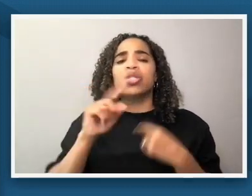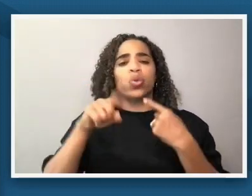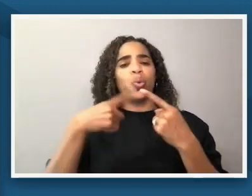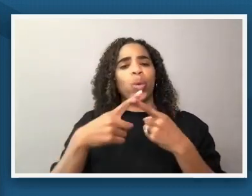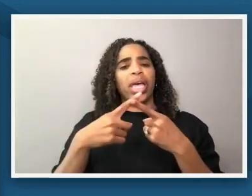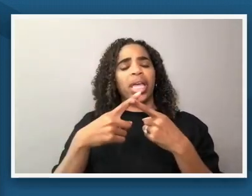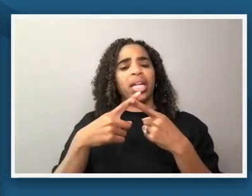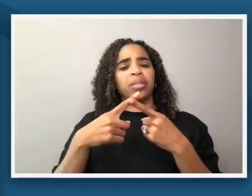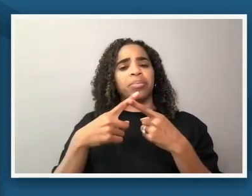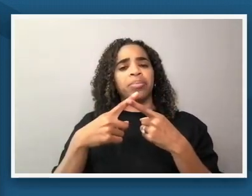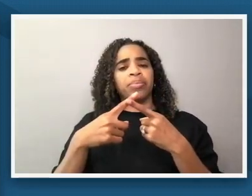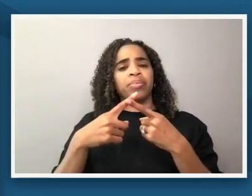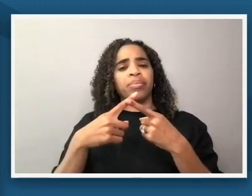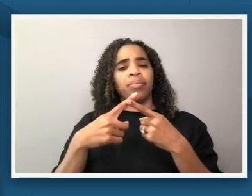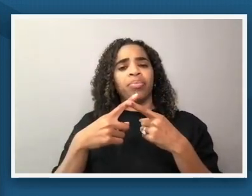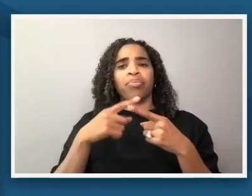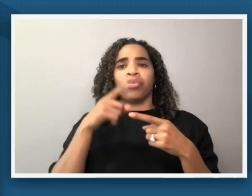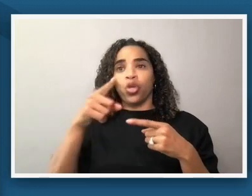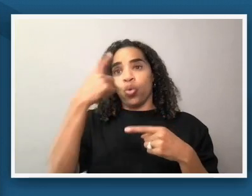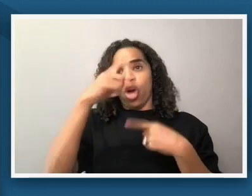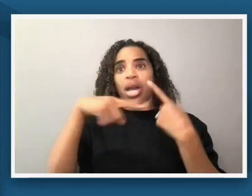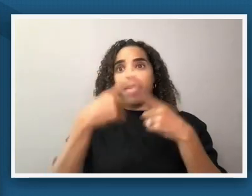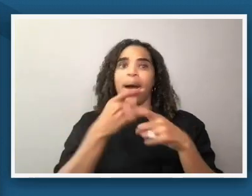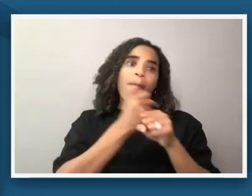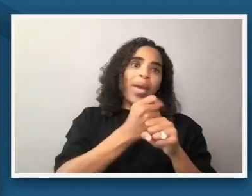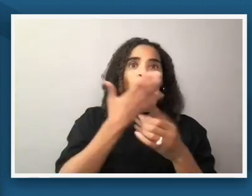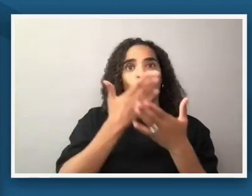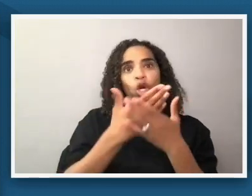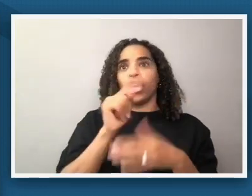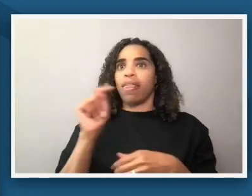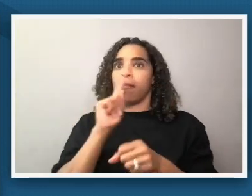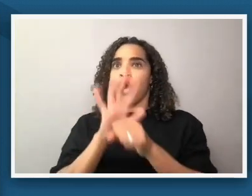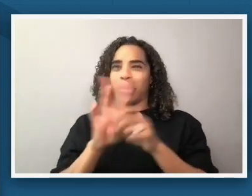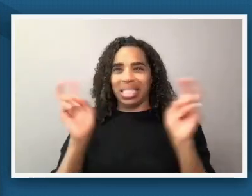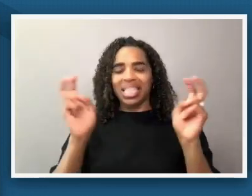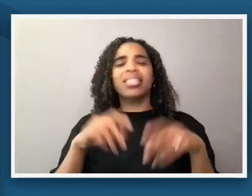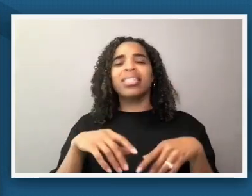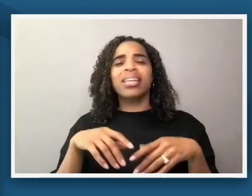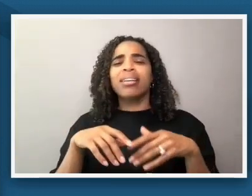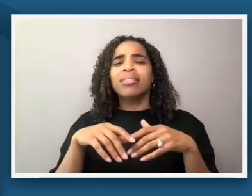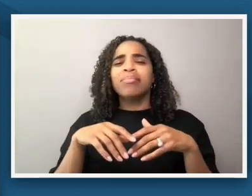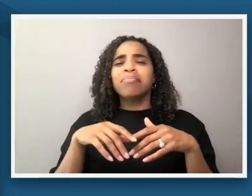make good the promises